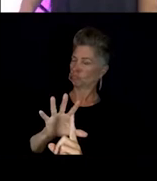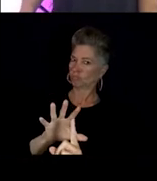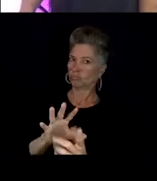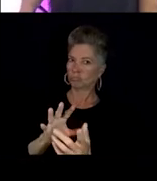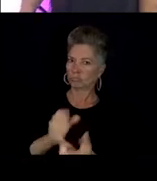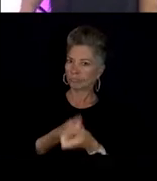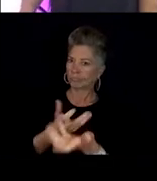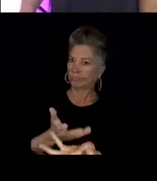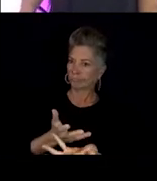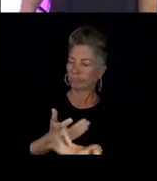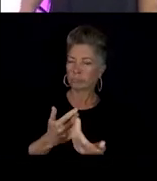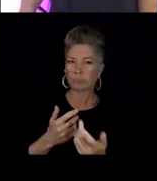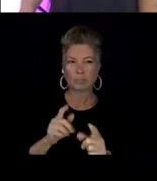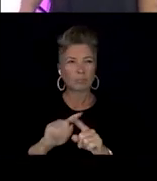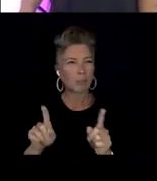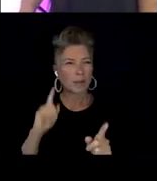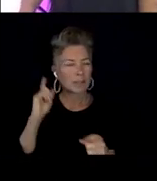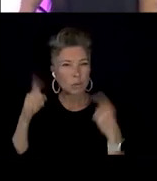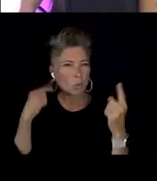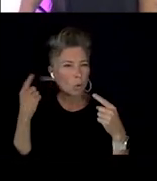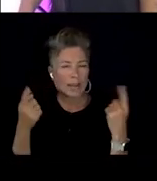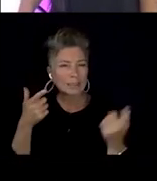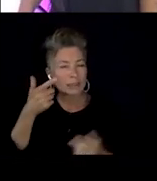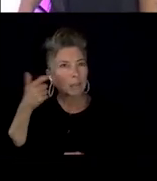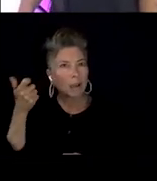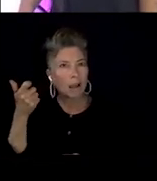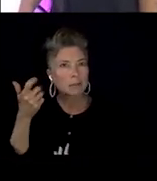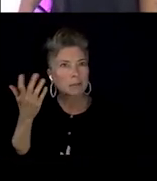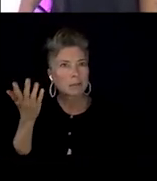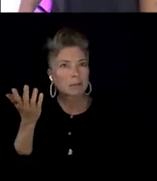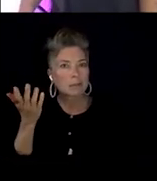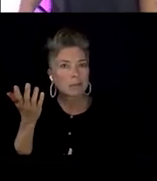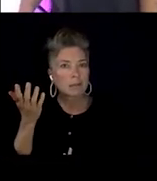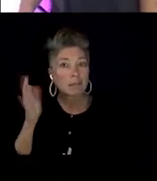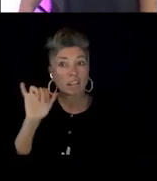because in one instance that can just go out the window.